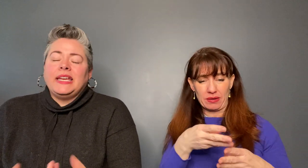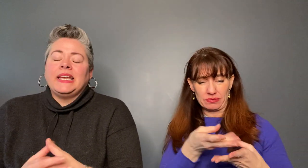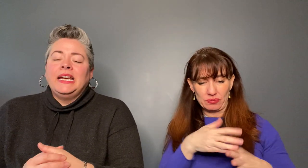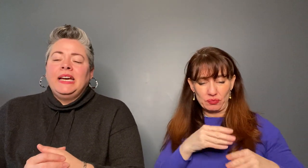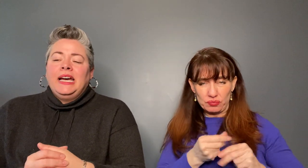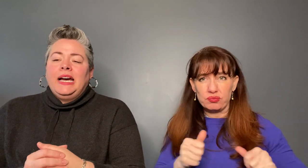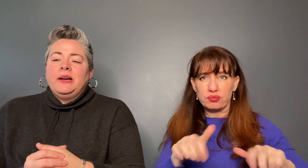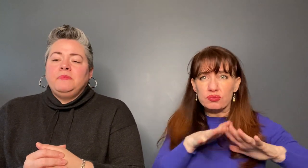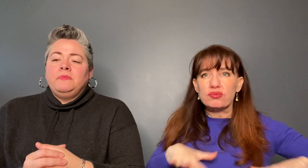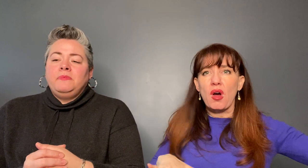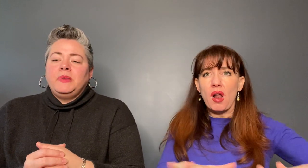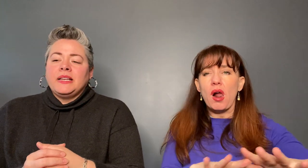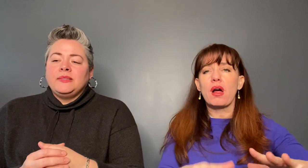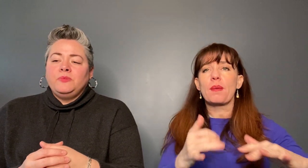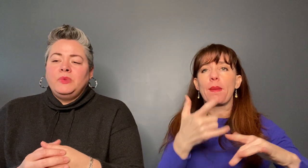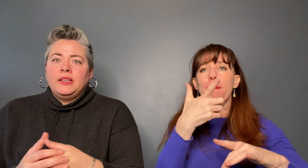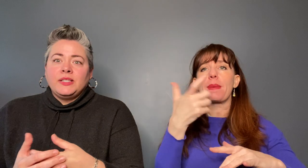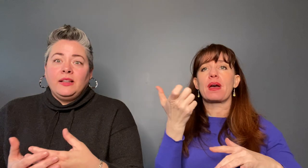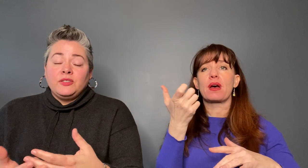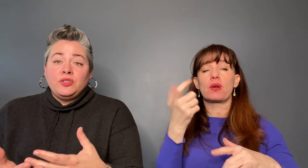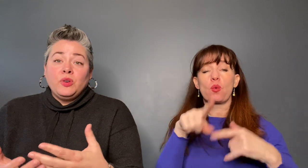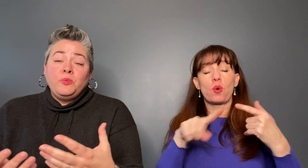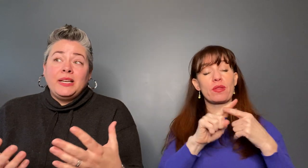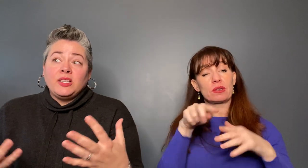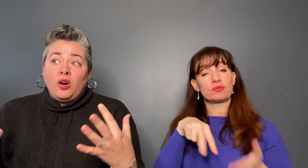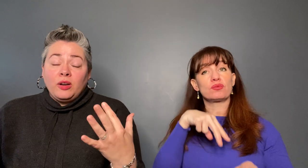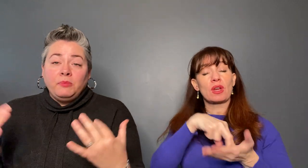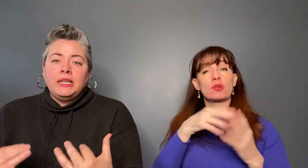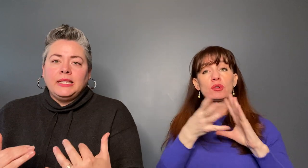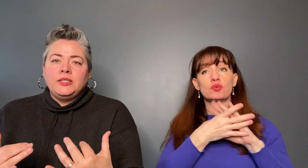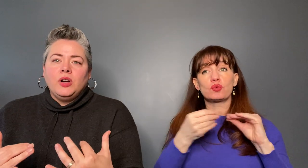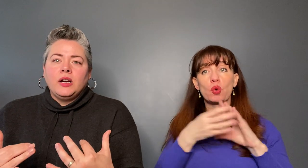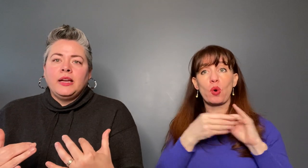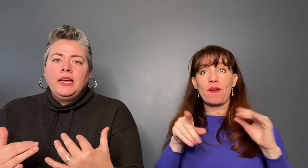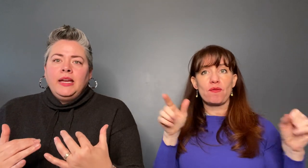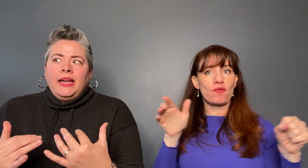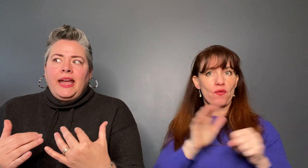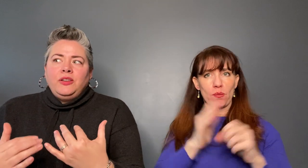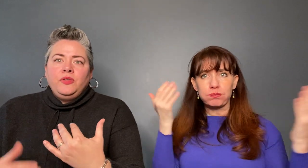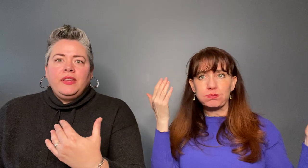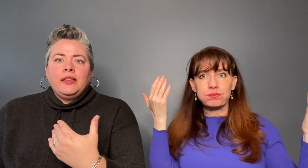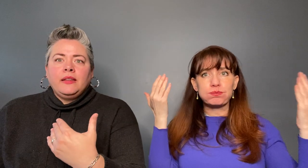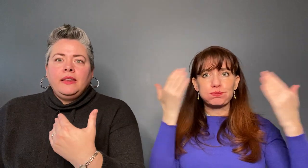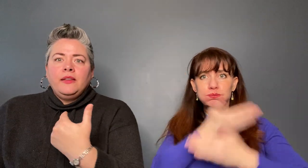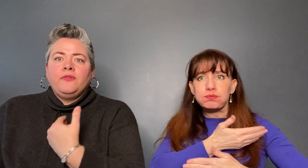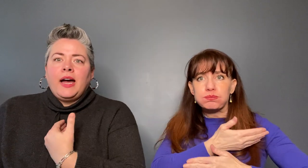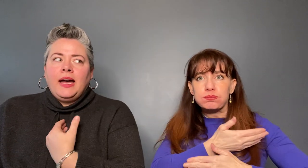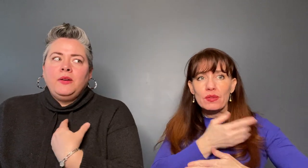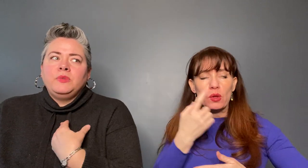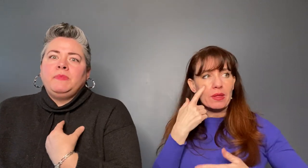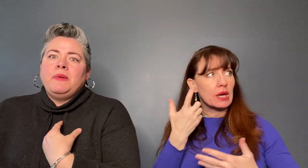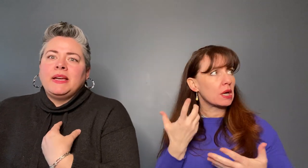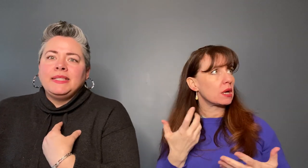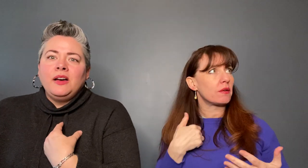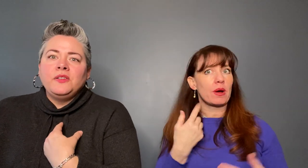and everything because when they're telling a story, it's all completely dark and you think if I was by myself,